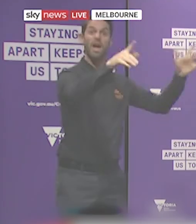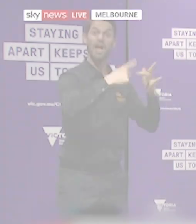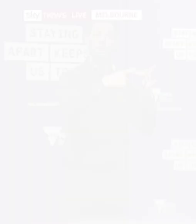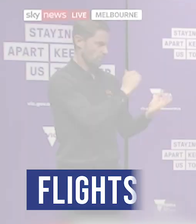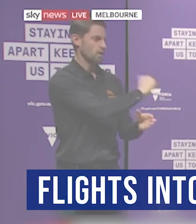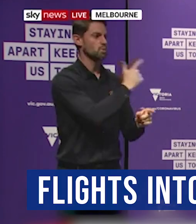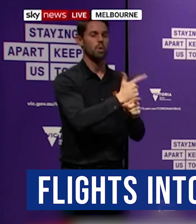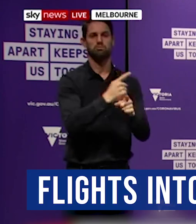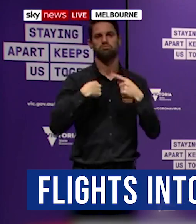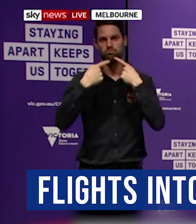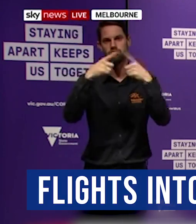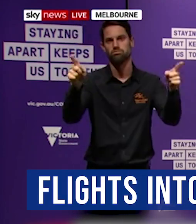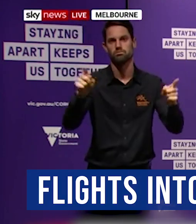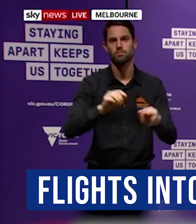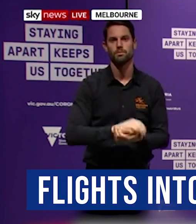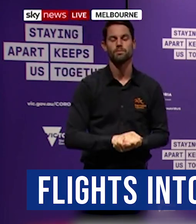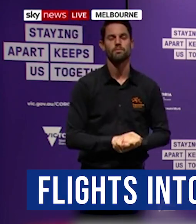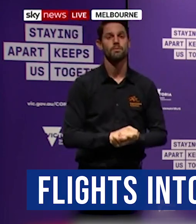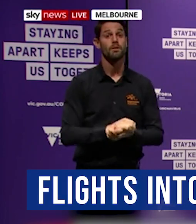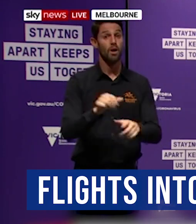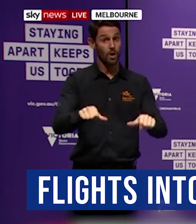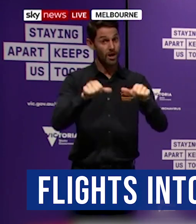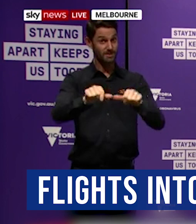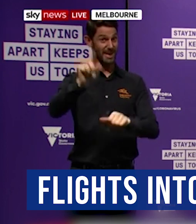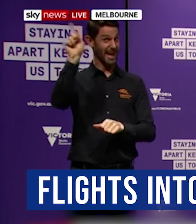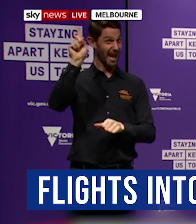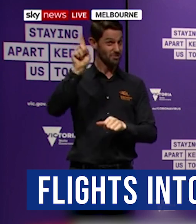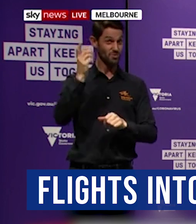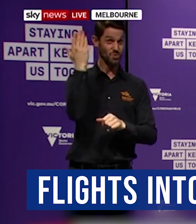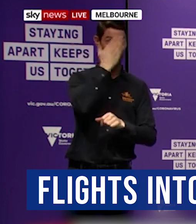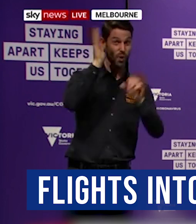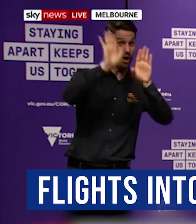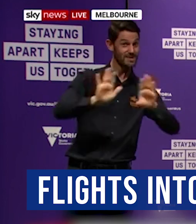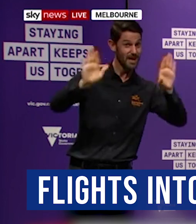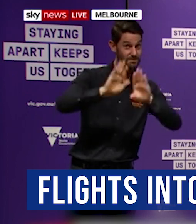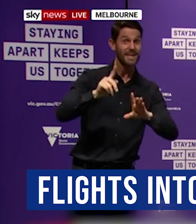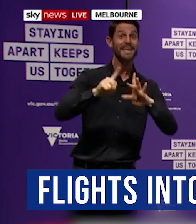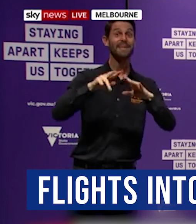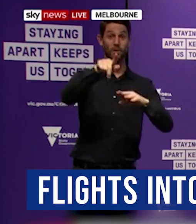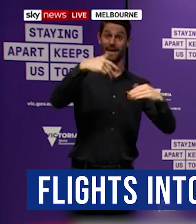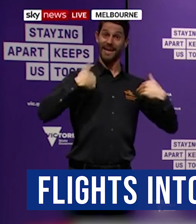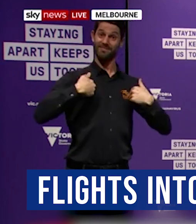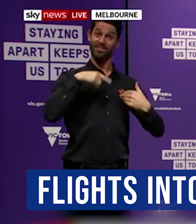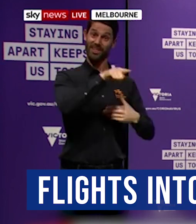As it relates to holidays. We know school holidays are on at the moment. If you are a resident in these postcodes and you are already